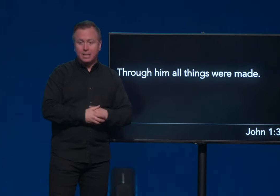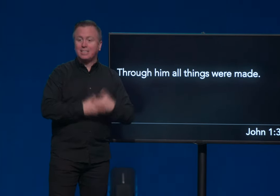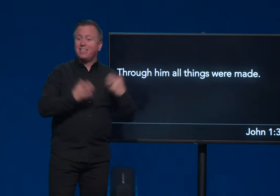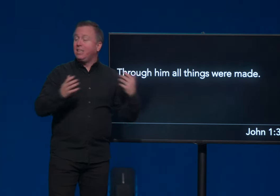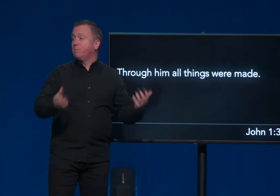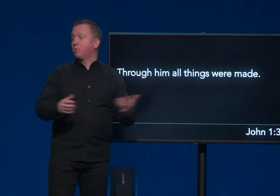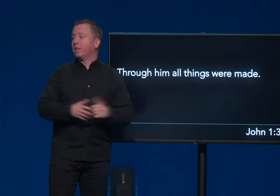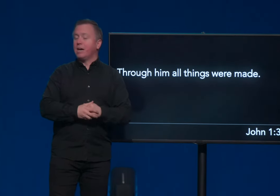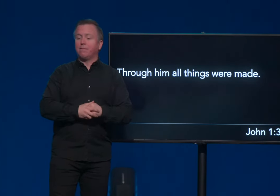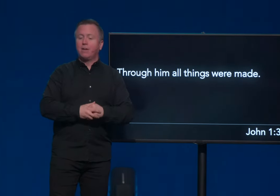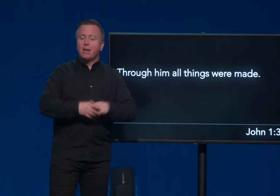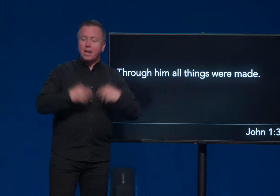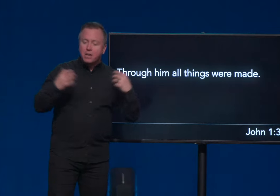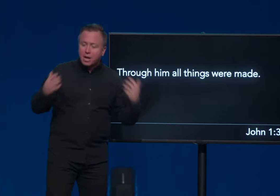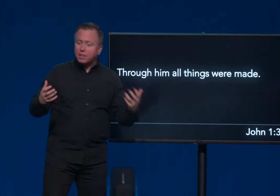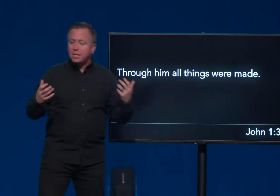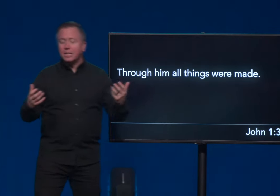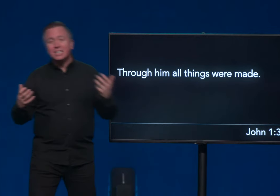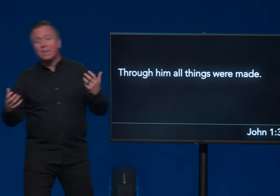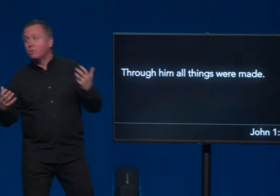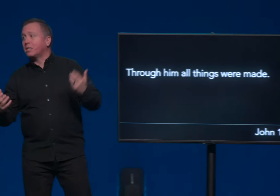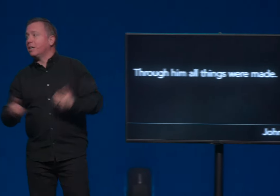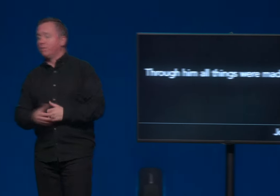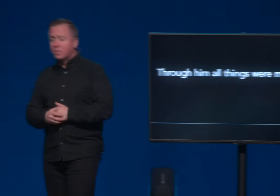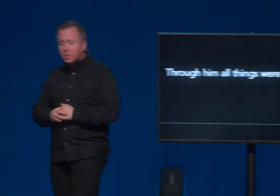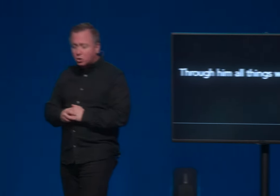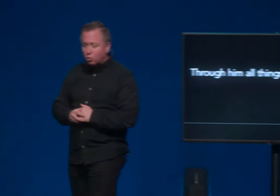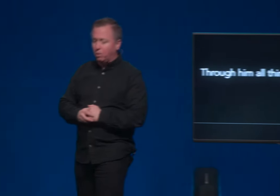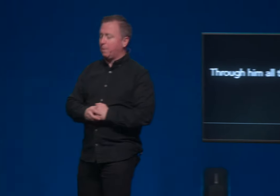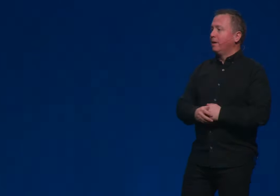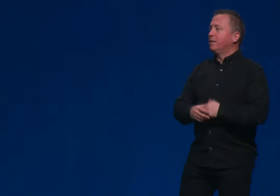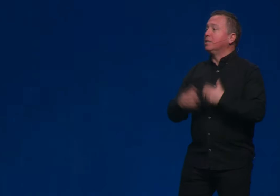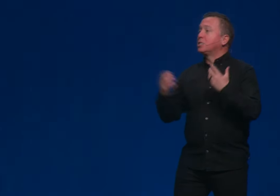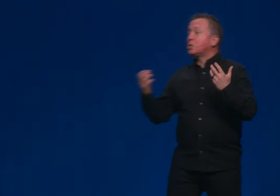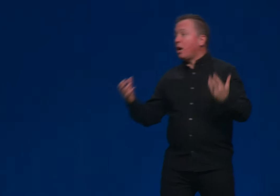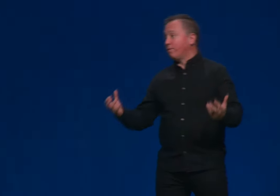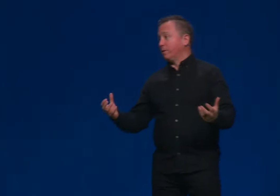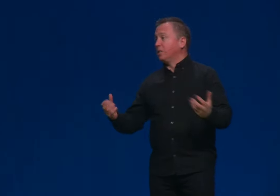And it teams with life and nothing is outside of his control. He is sovereign.